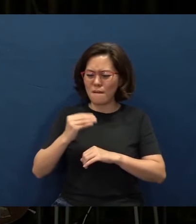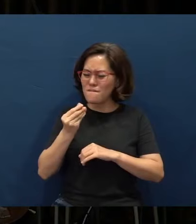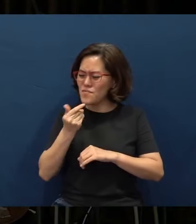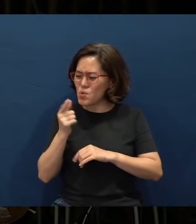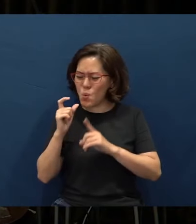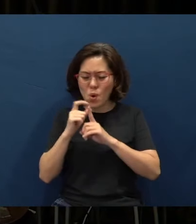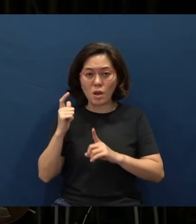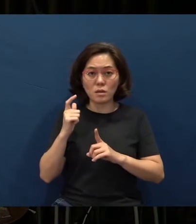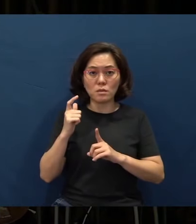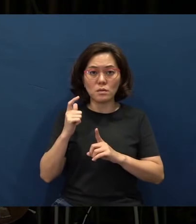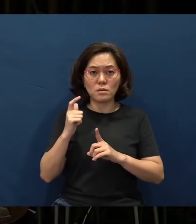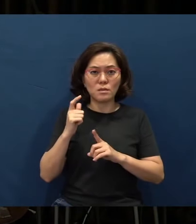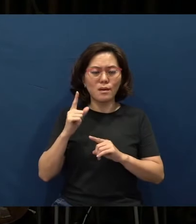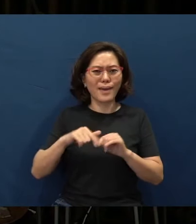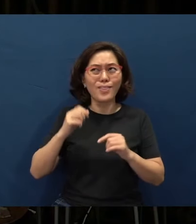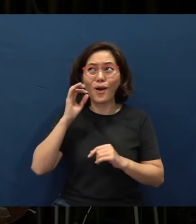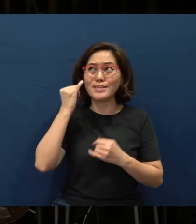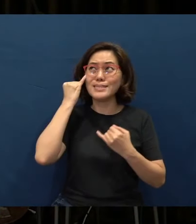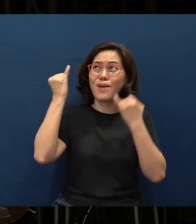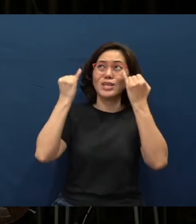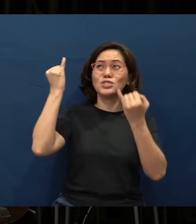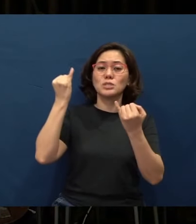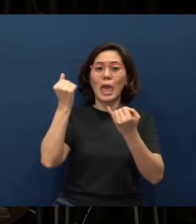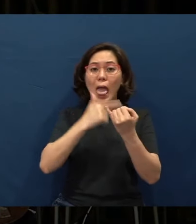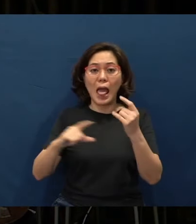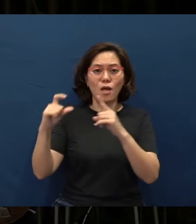(that it seems) inconceivable that any word could be quoted of him -